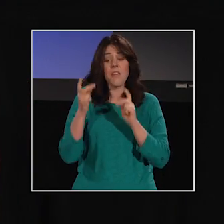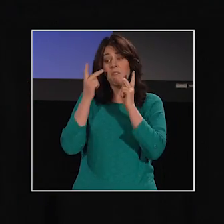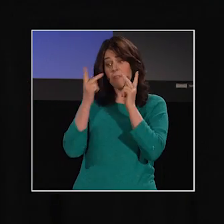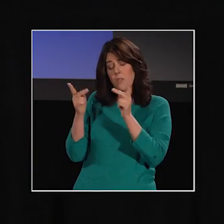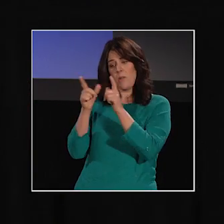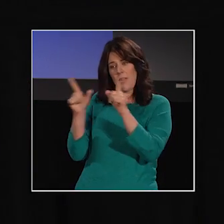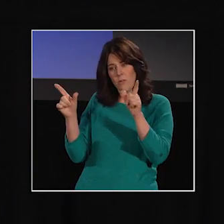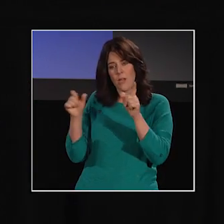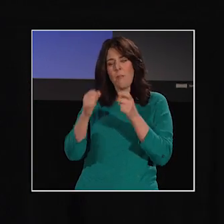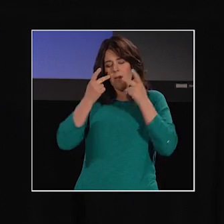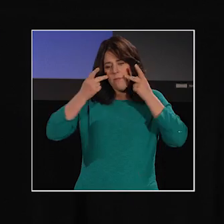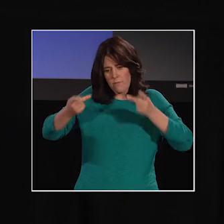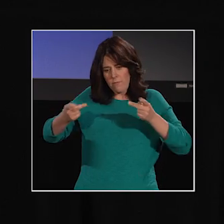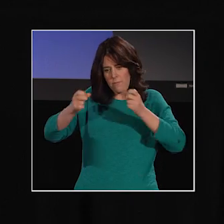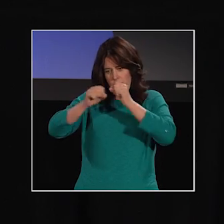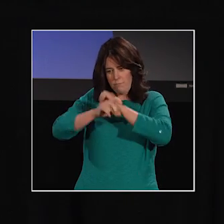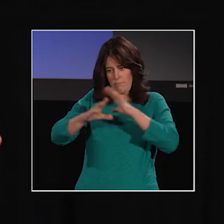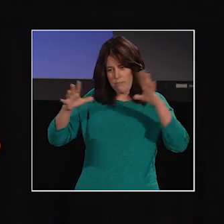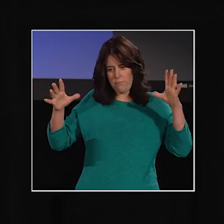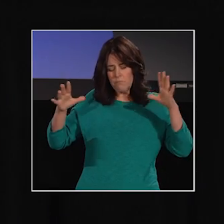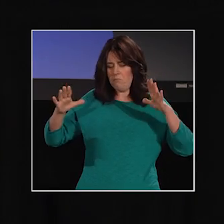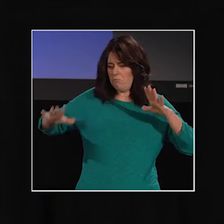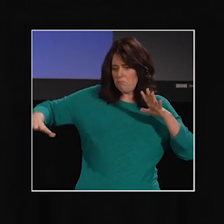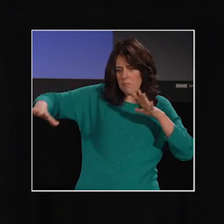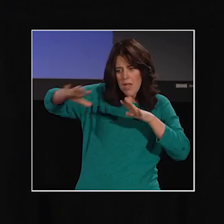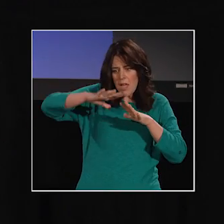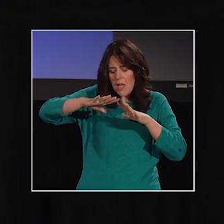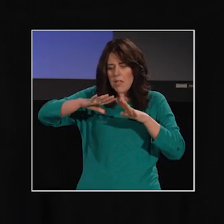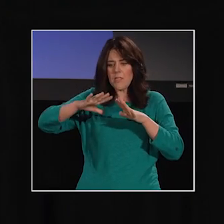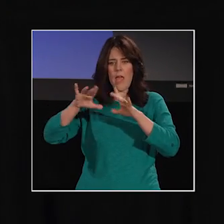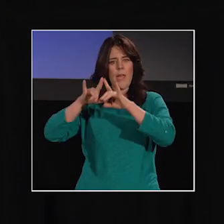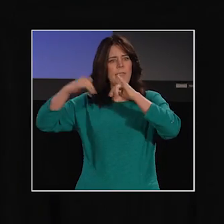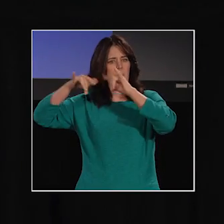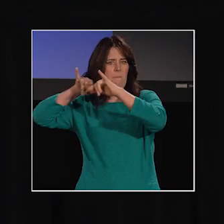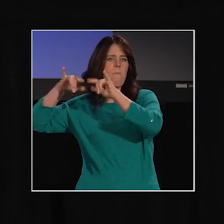we process visual information spatially and simultaneously.